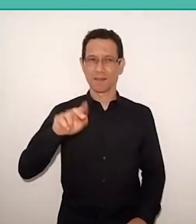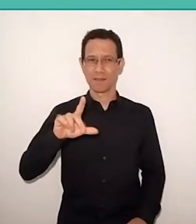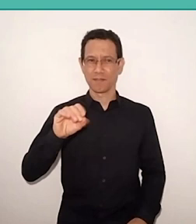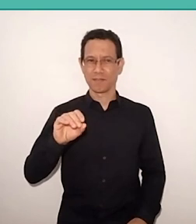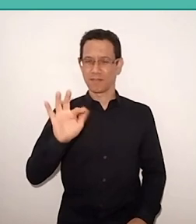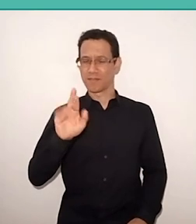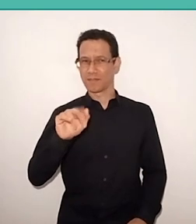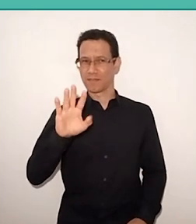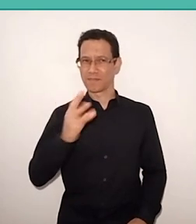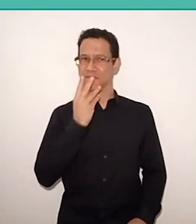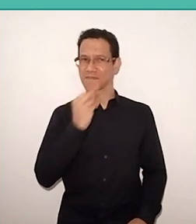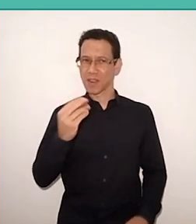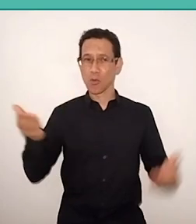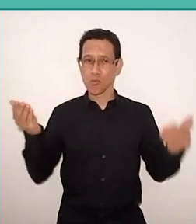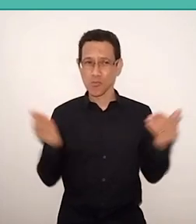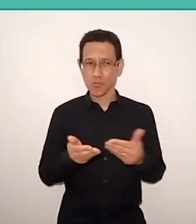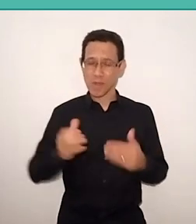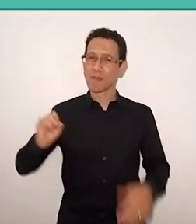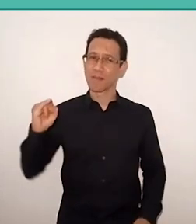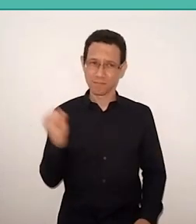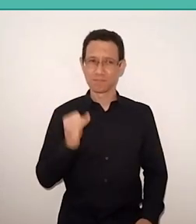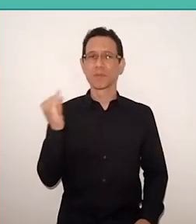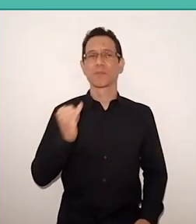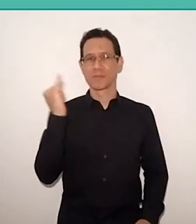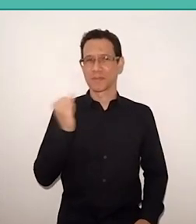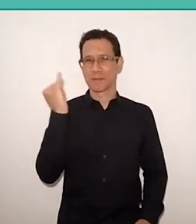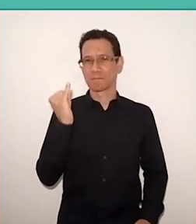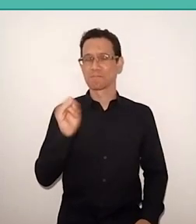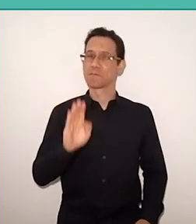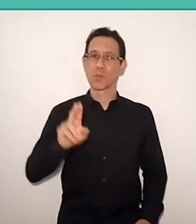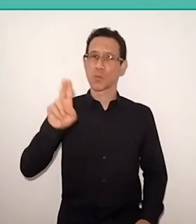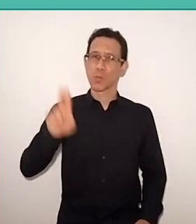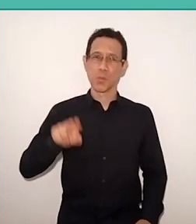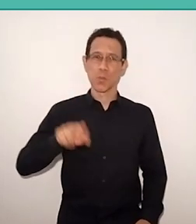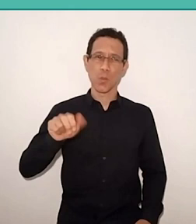is relevant more than ever for the future of education